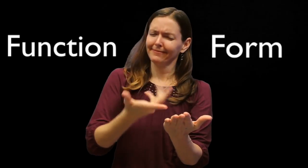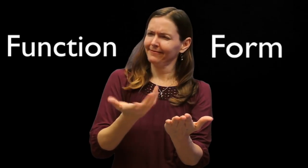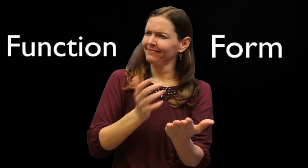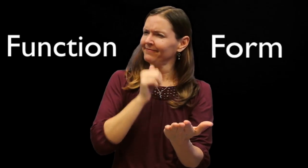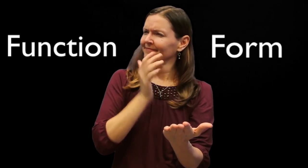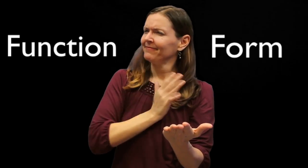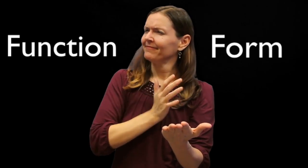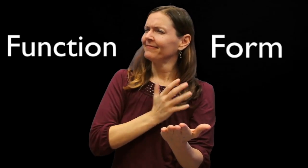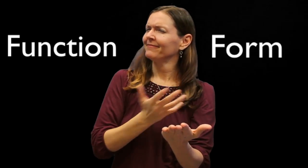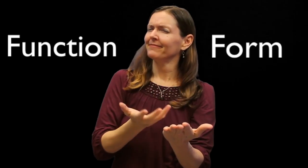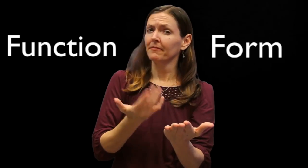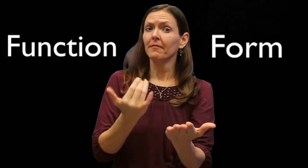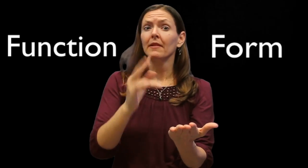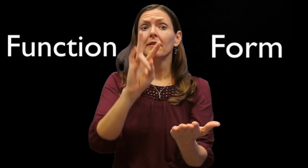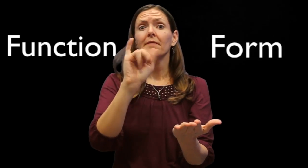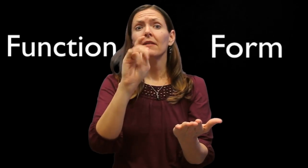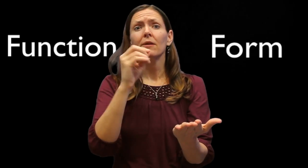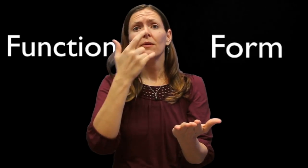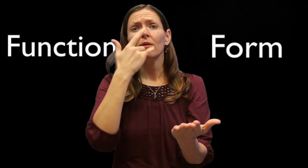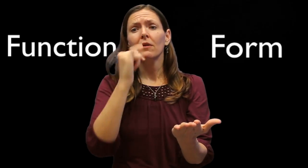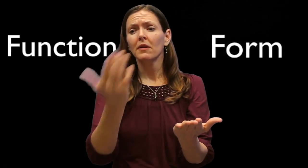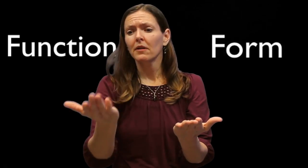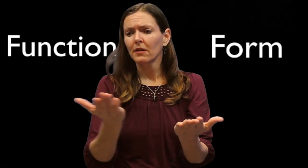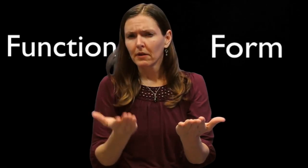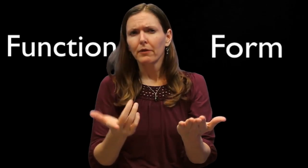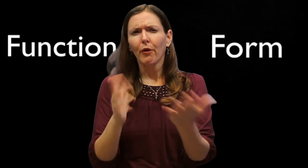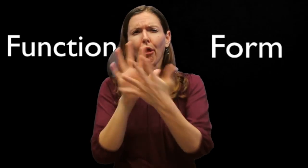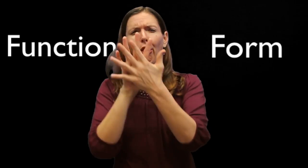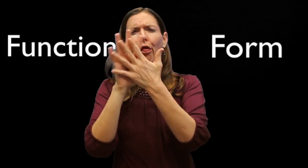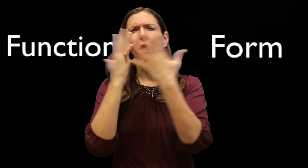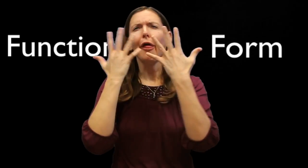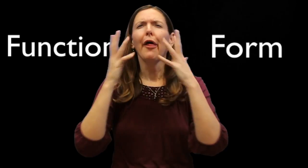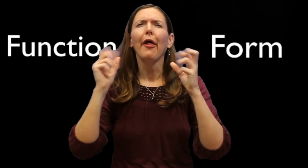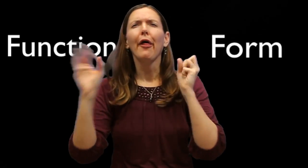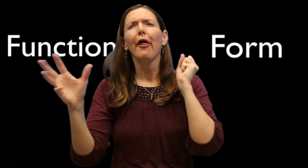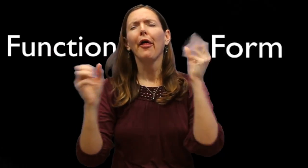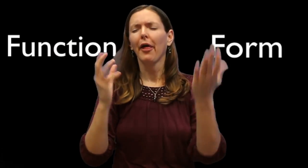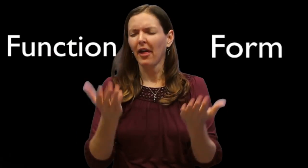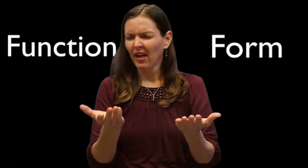appropriate nor acceptable. A video assignment that is blurred isn't acceptable either.